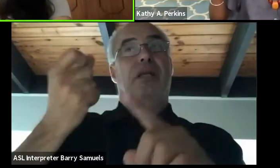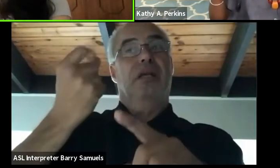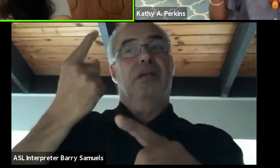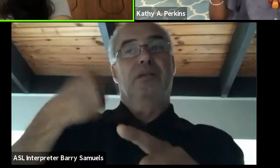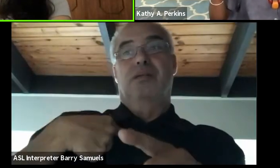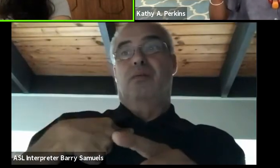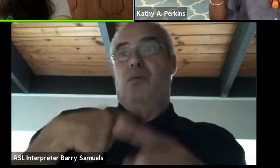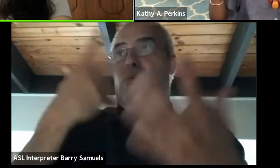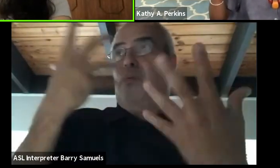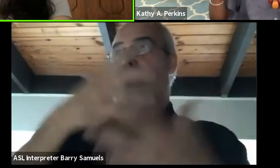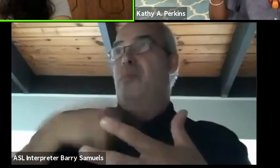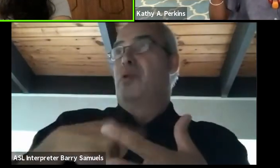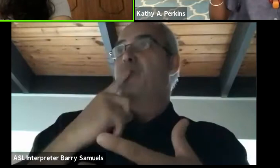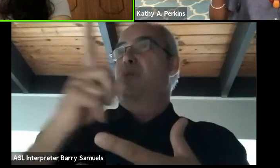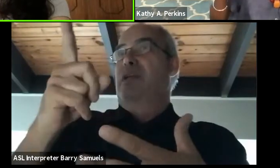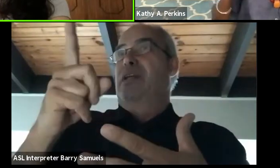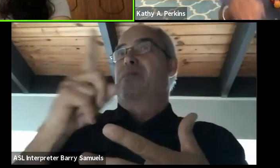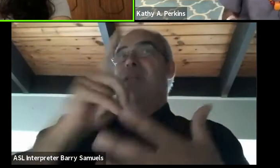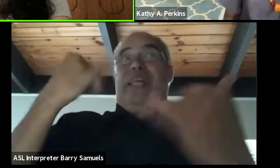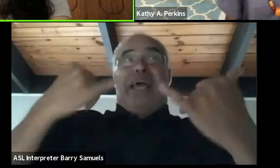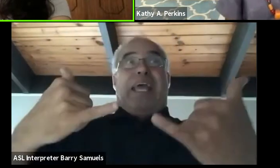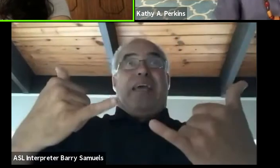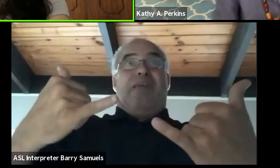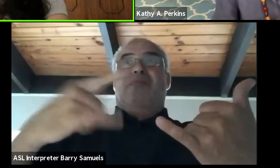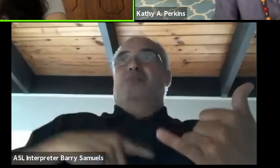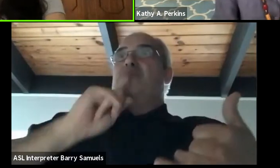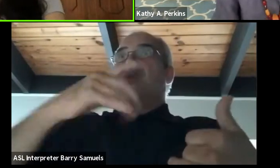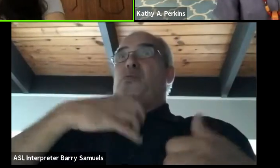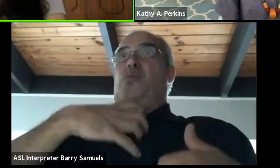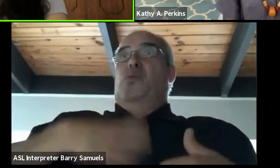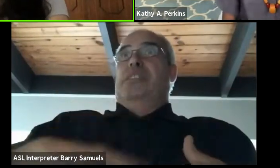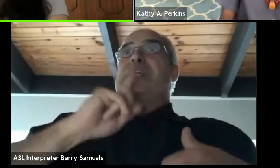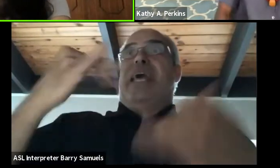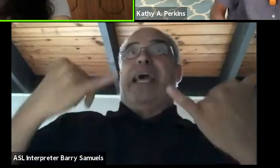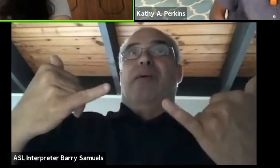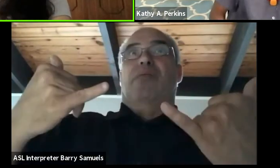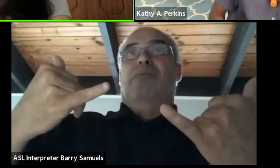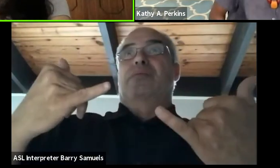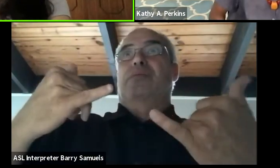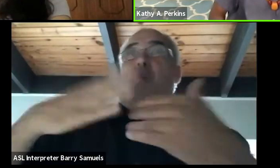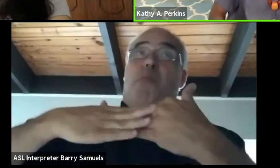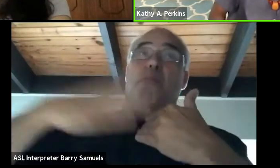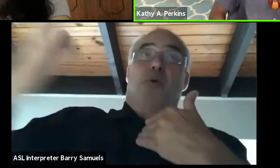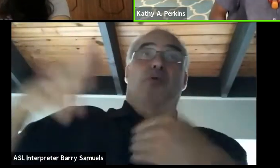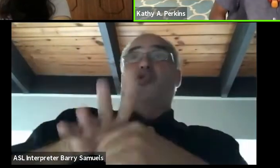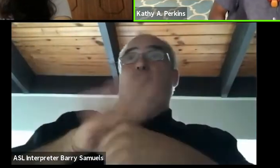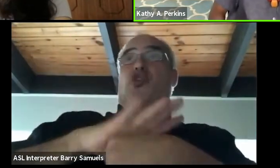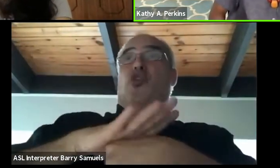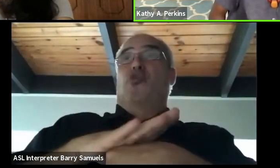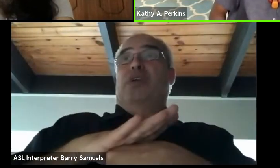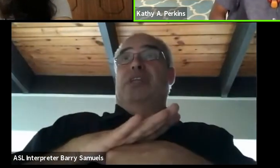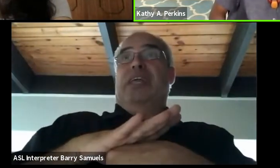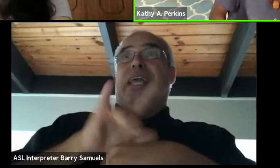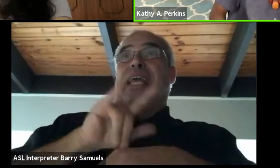I wish that was a reality now, like a post COVID airline marketing strategy